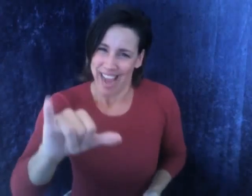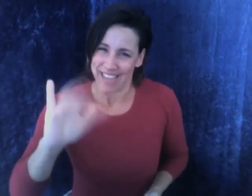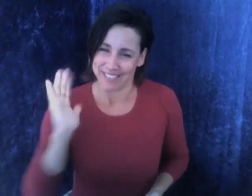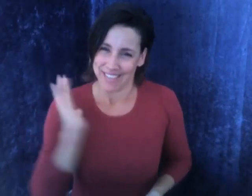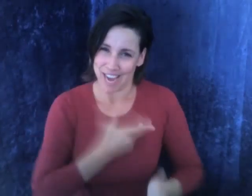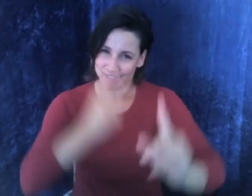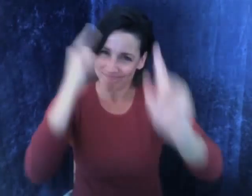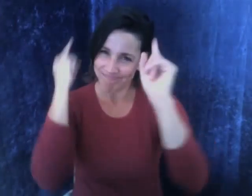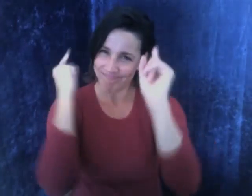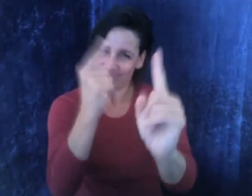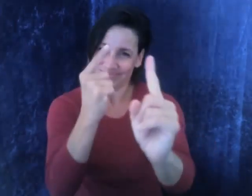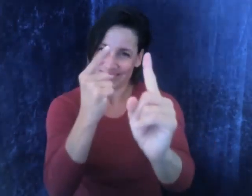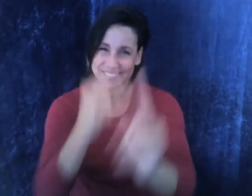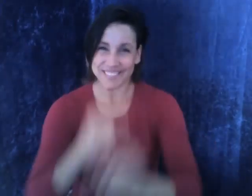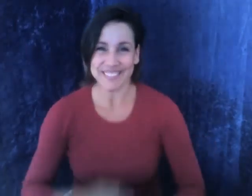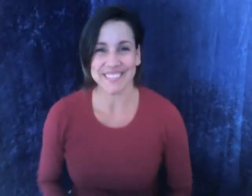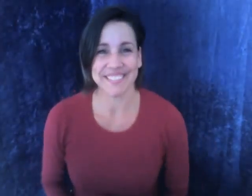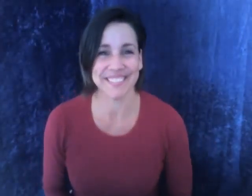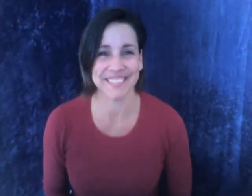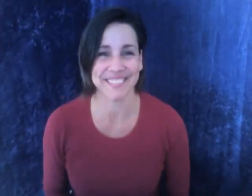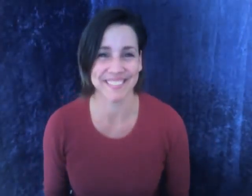That is our mission!